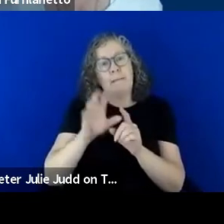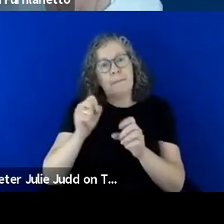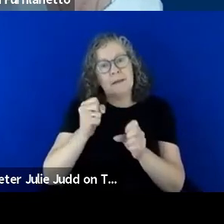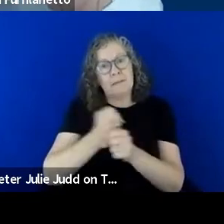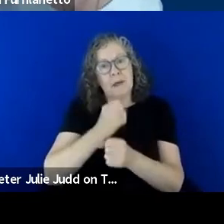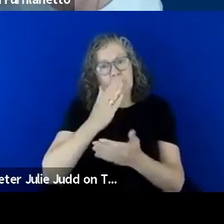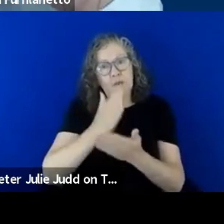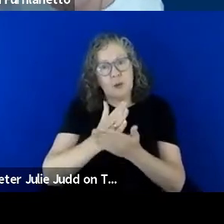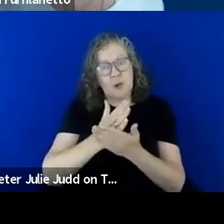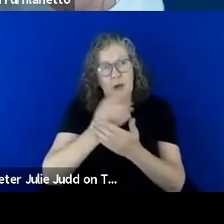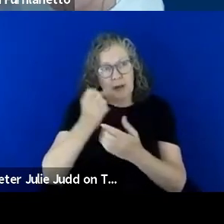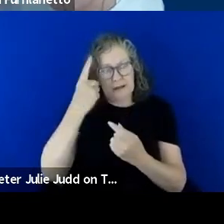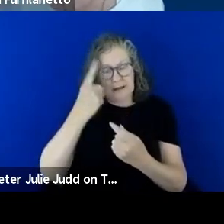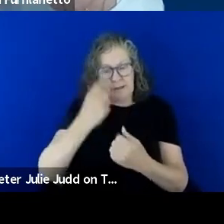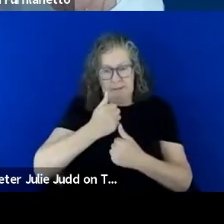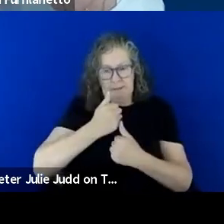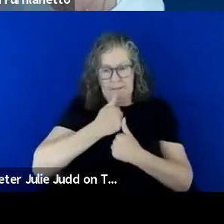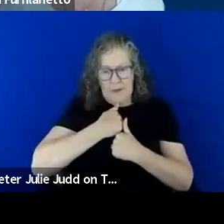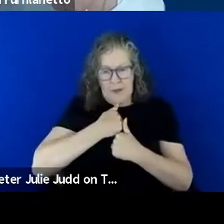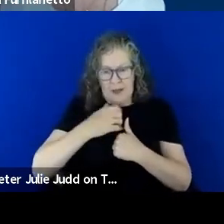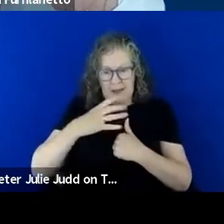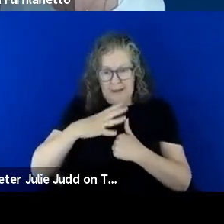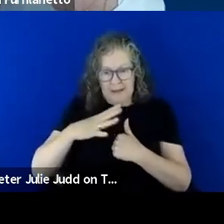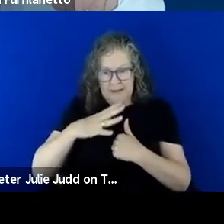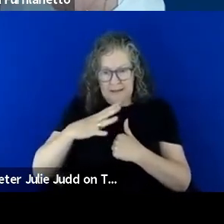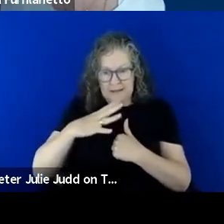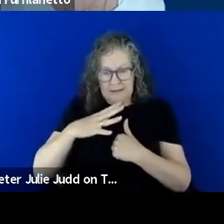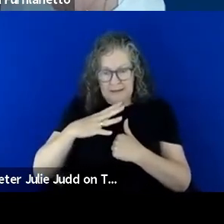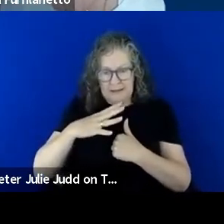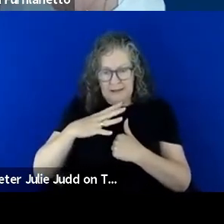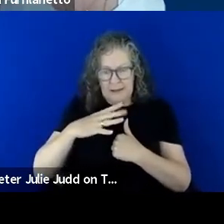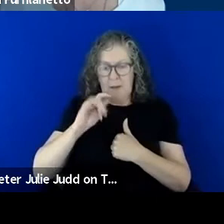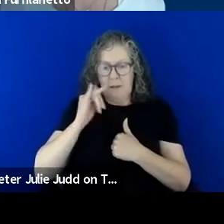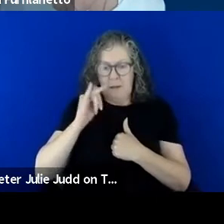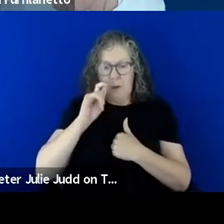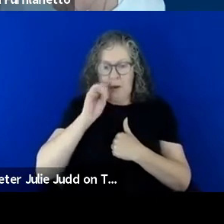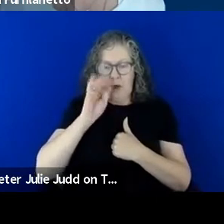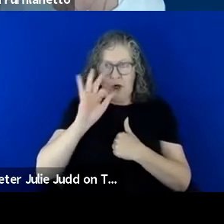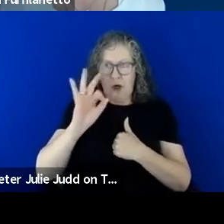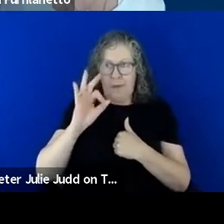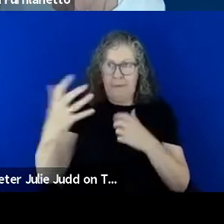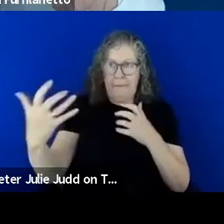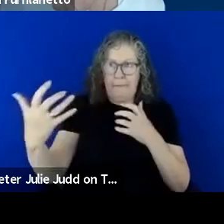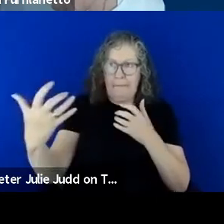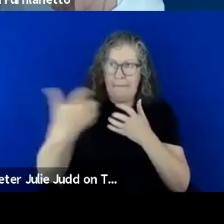needs will probably not be matched by the level of understanding of the people who are responding